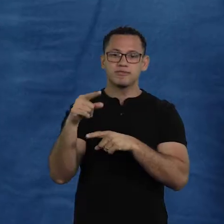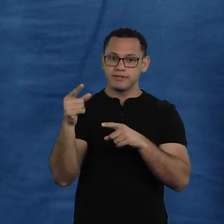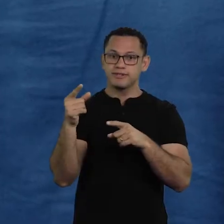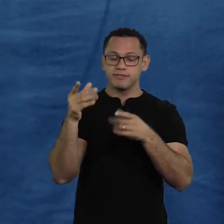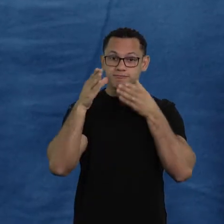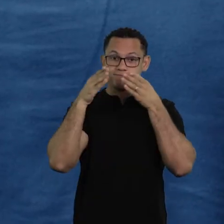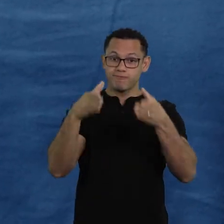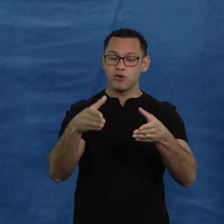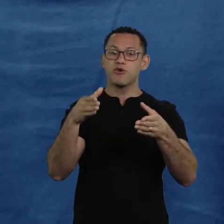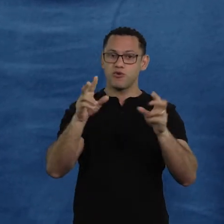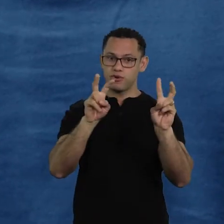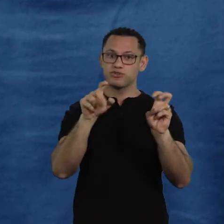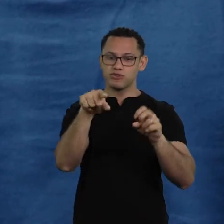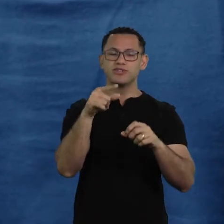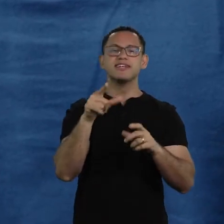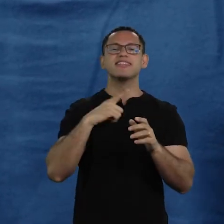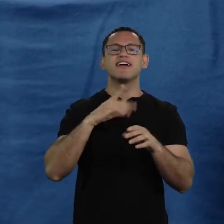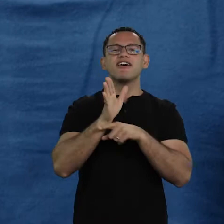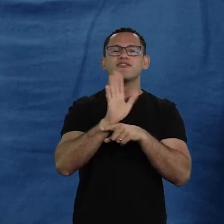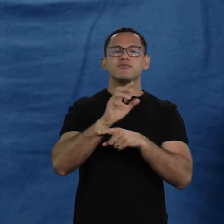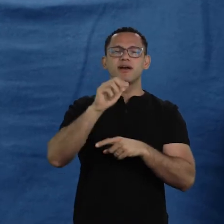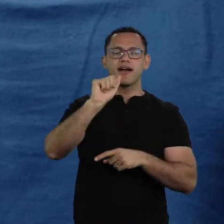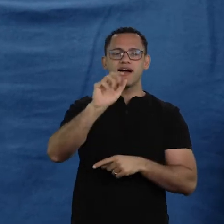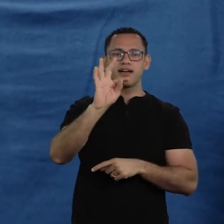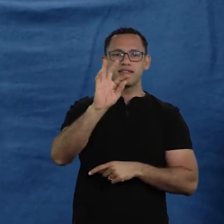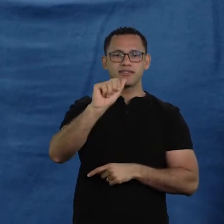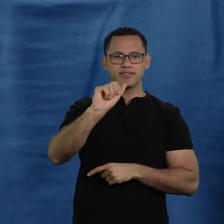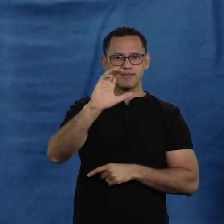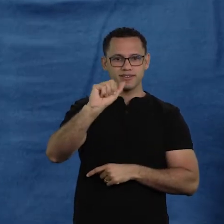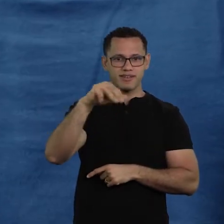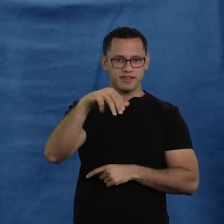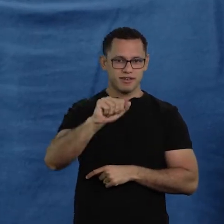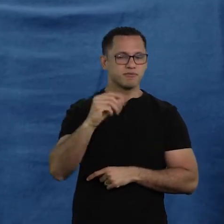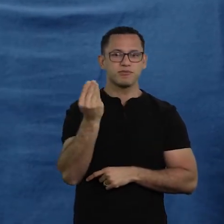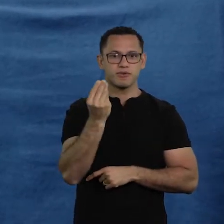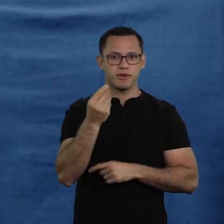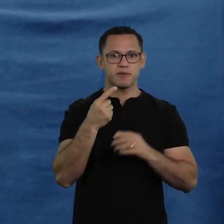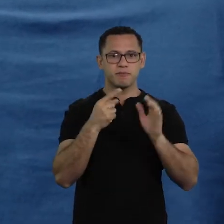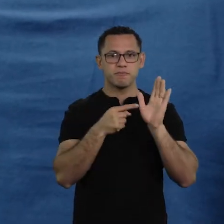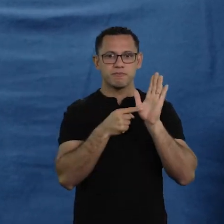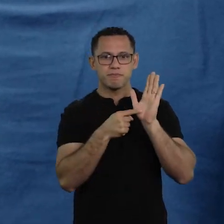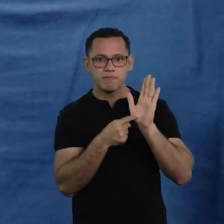I love that movie he made in Atacama, he shows